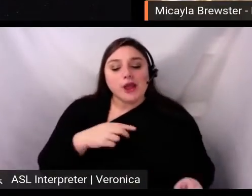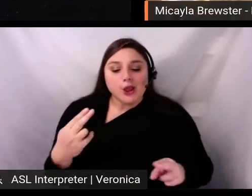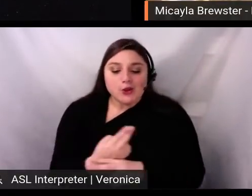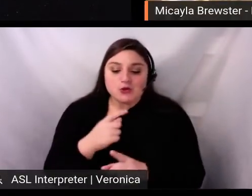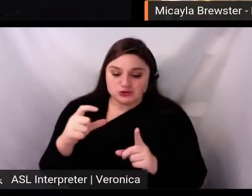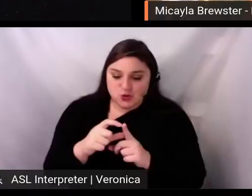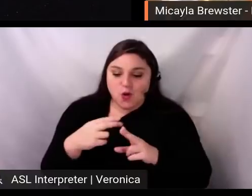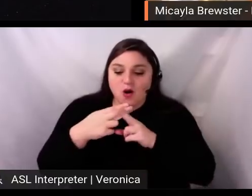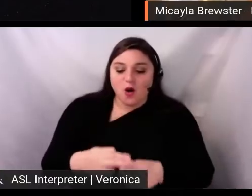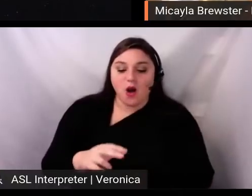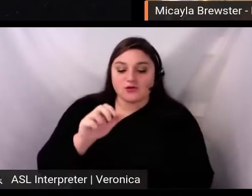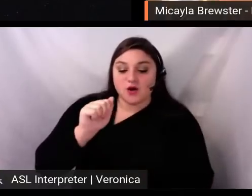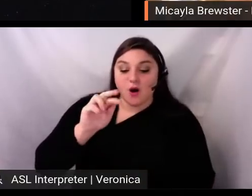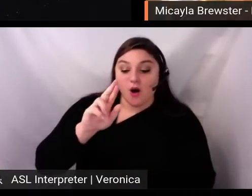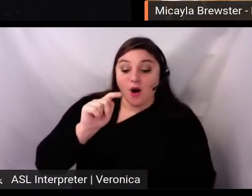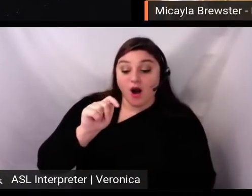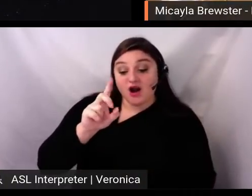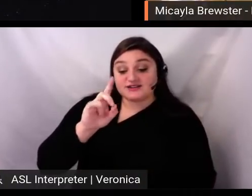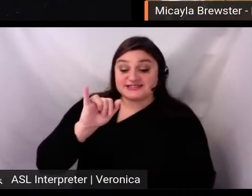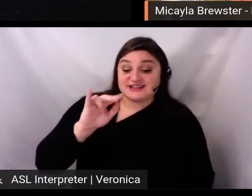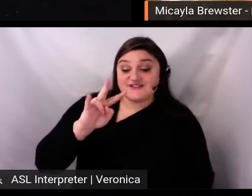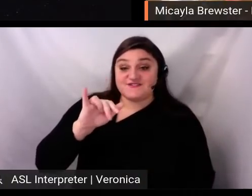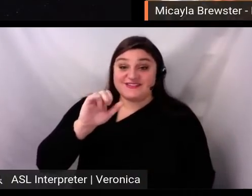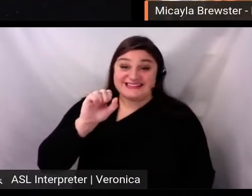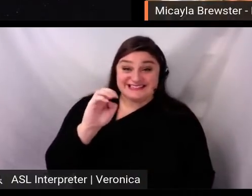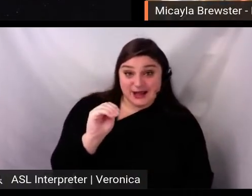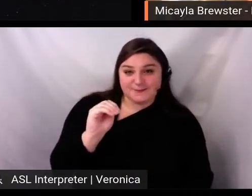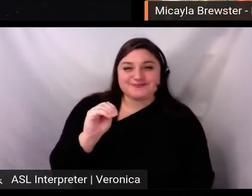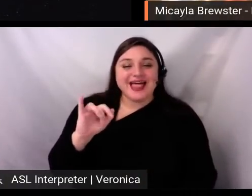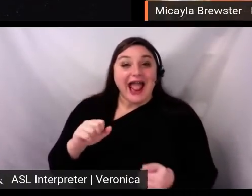And we call ourselves artivists. This term is used to describe